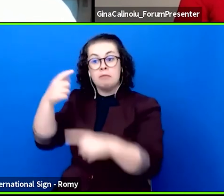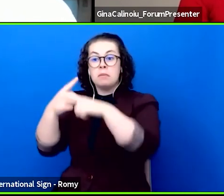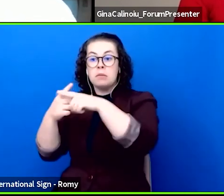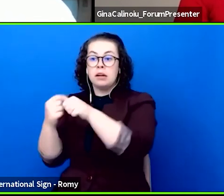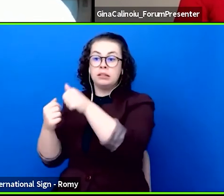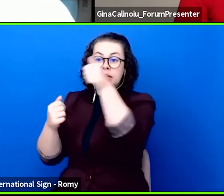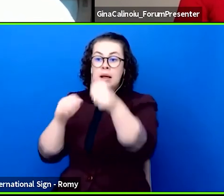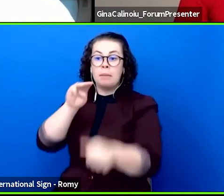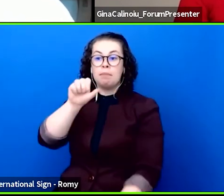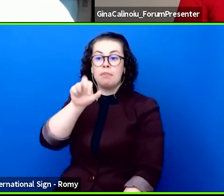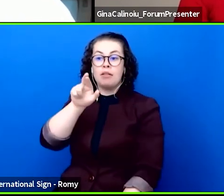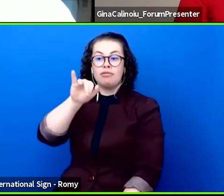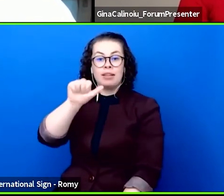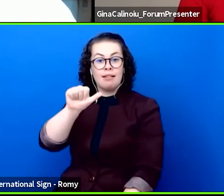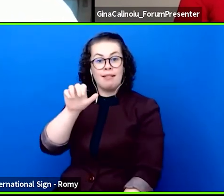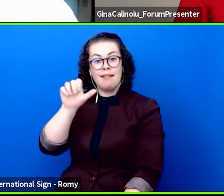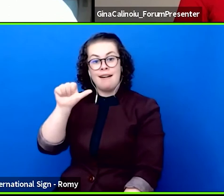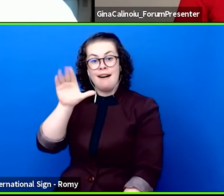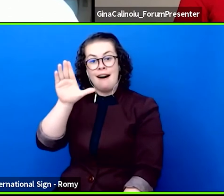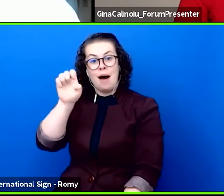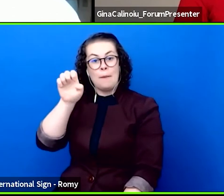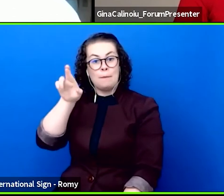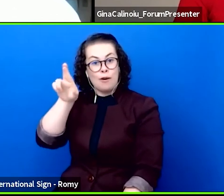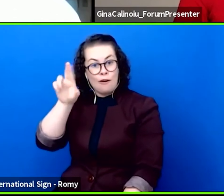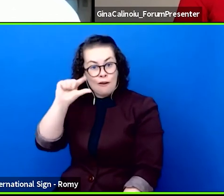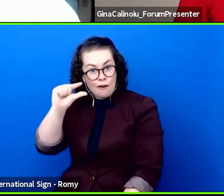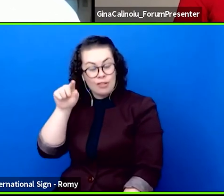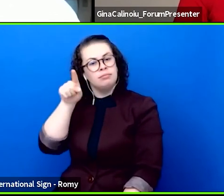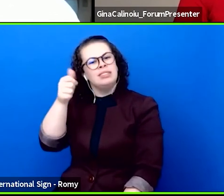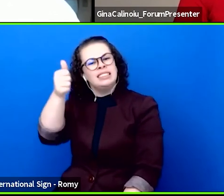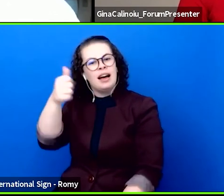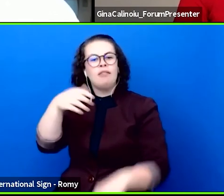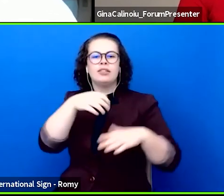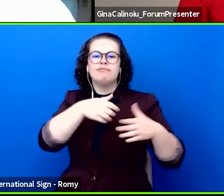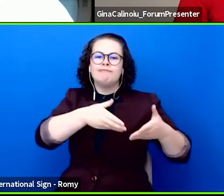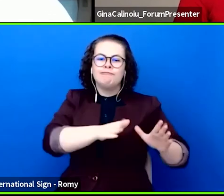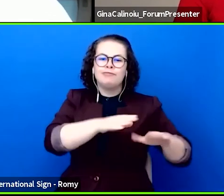director based in London, now an associate artist at the Royal Shakespeare Company,